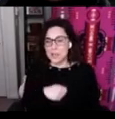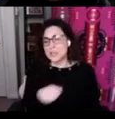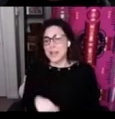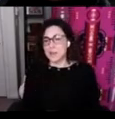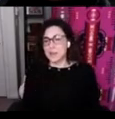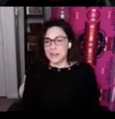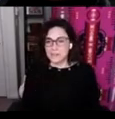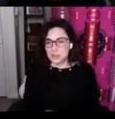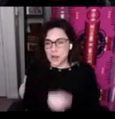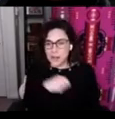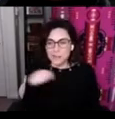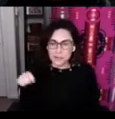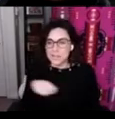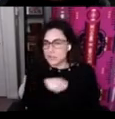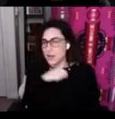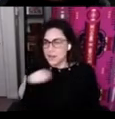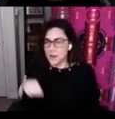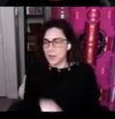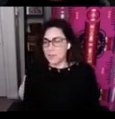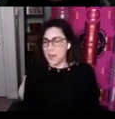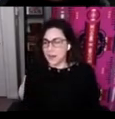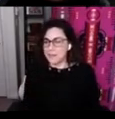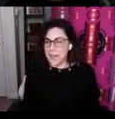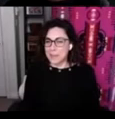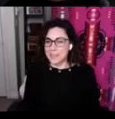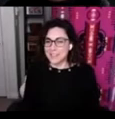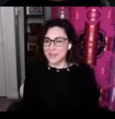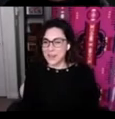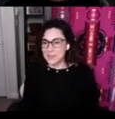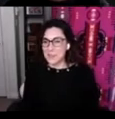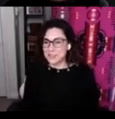and I were kind of drawing literally drawing it out on the back of a napkin you know how most good